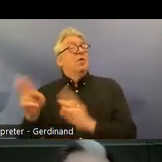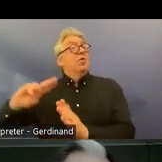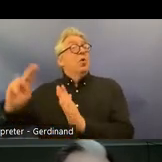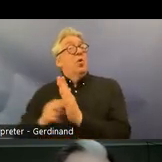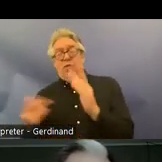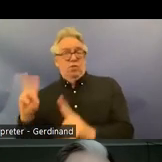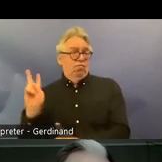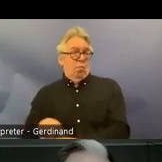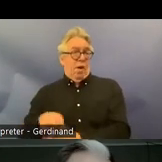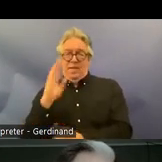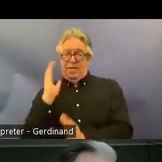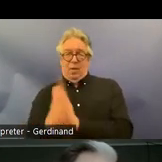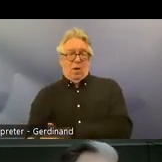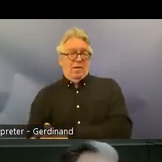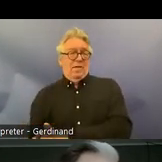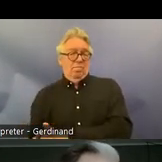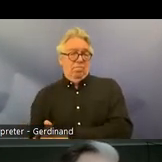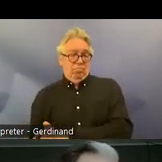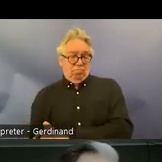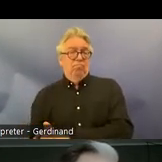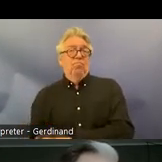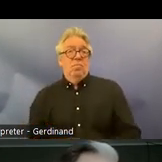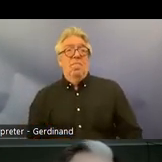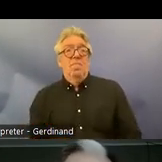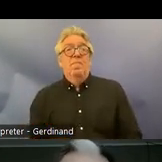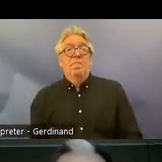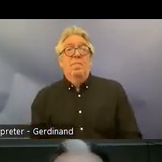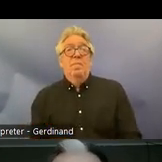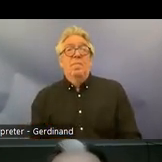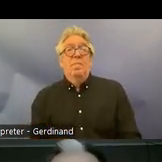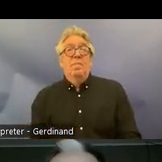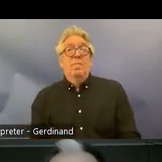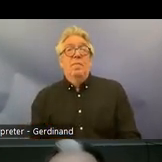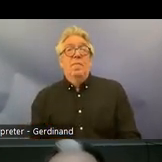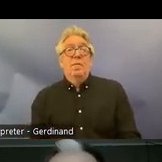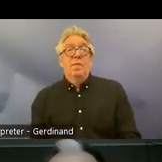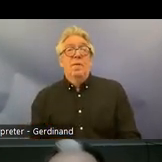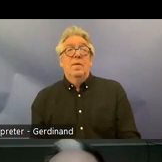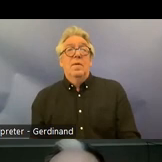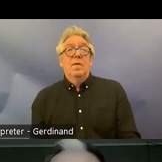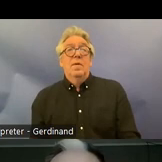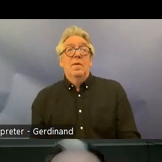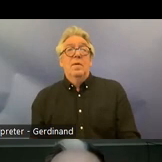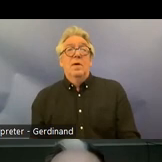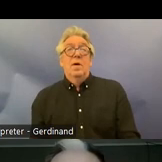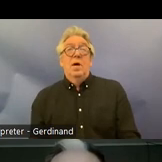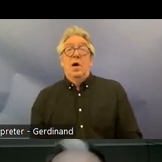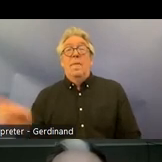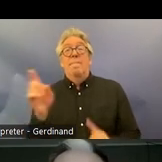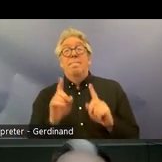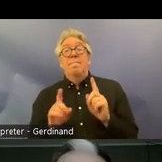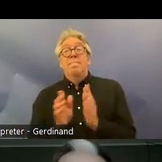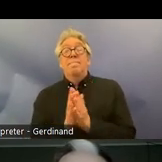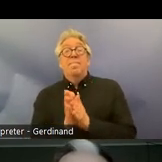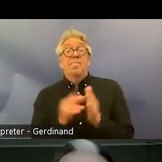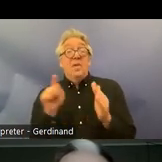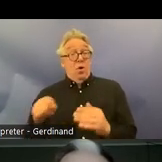applicable in National or as national law um and in the Nordic countries all